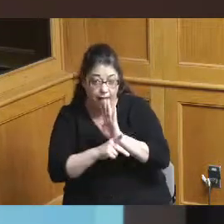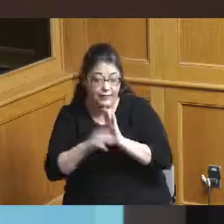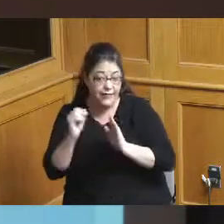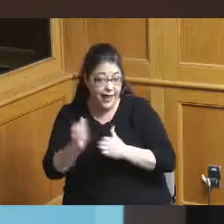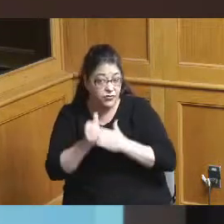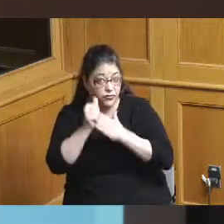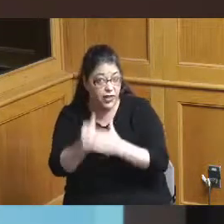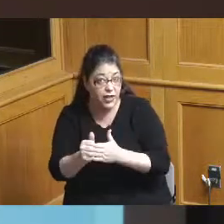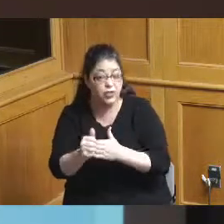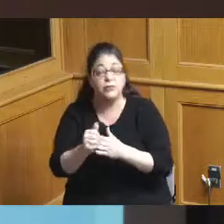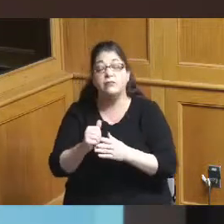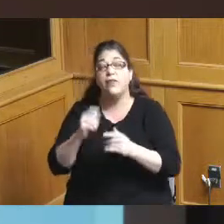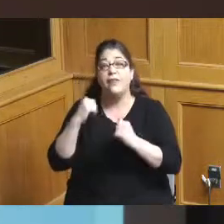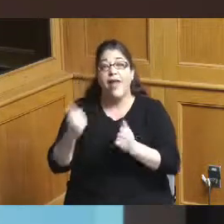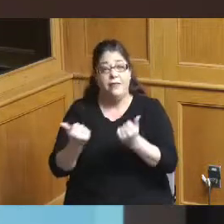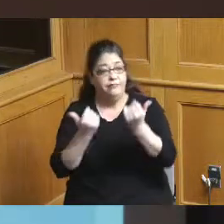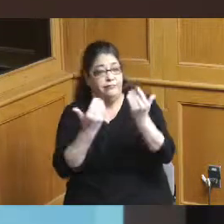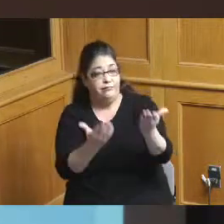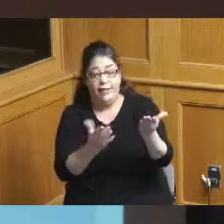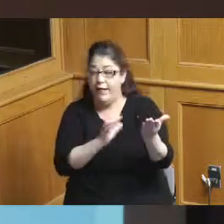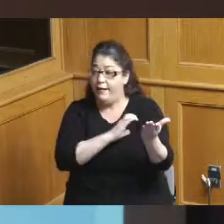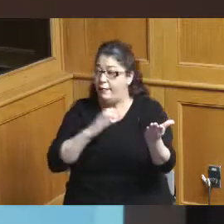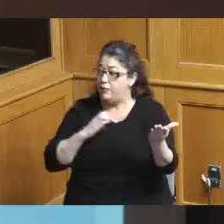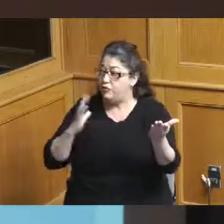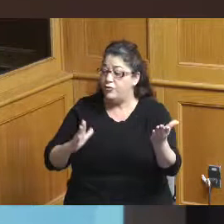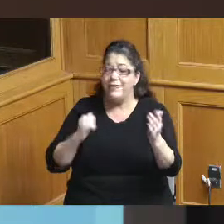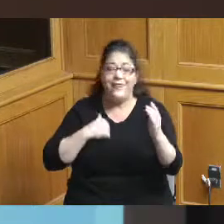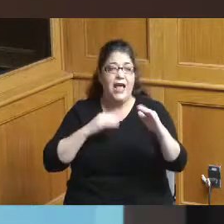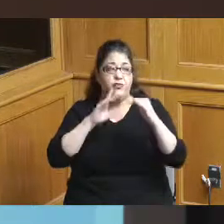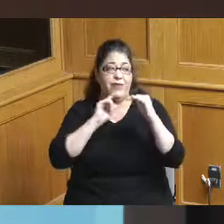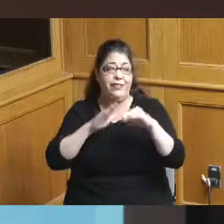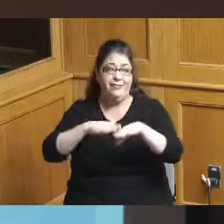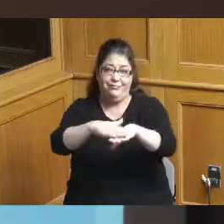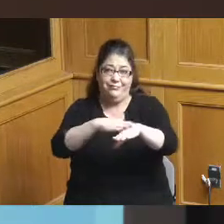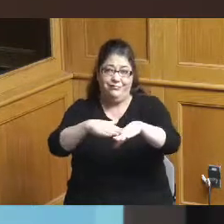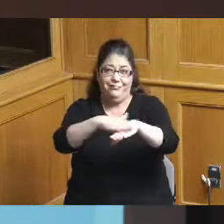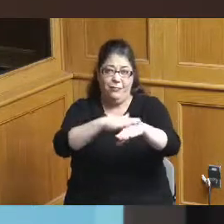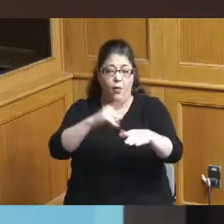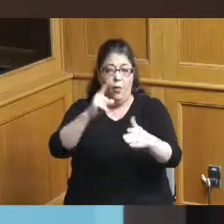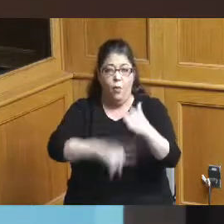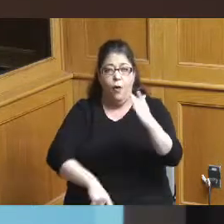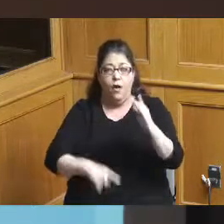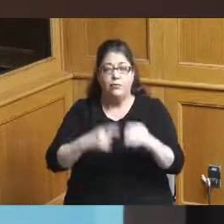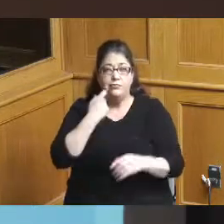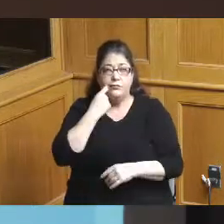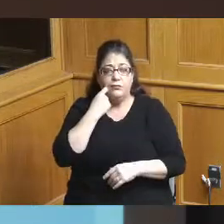that Madam President and Commissioners is at a high level some his some recent history on this